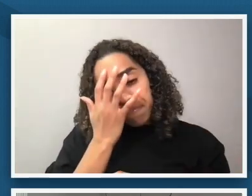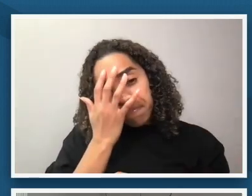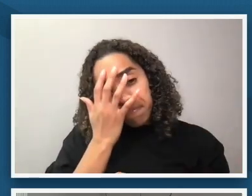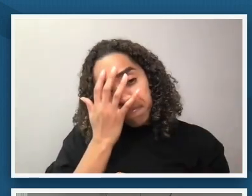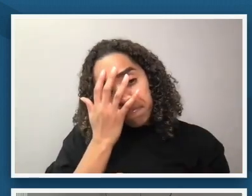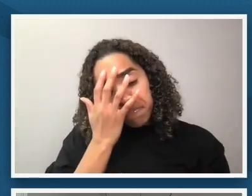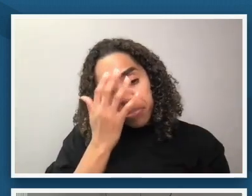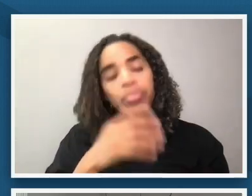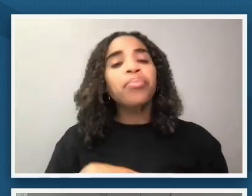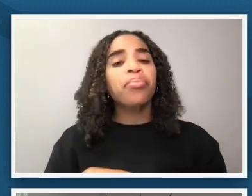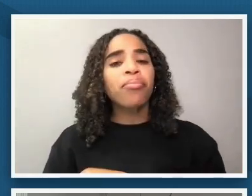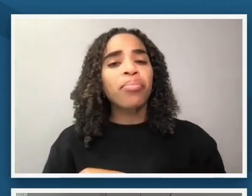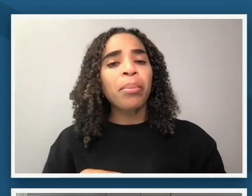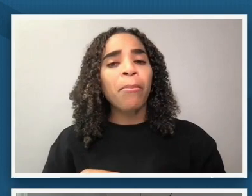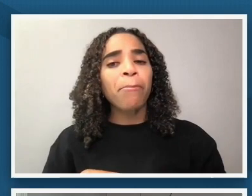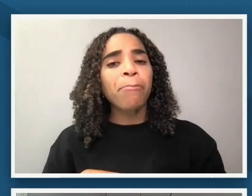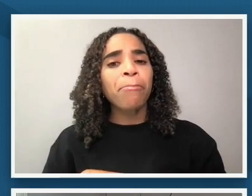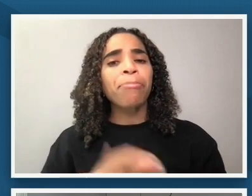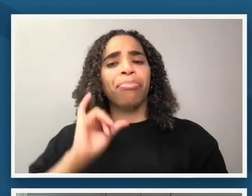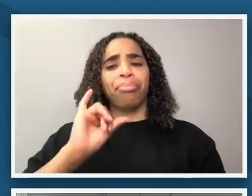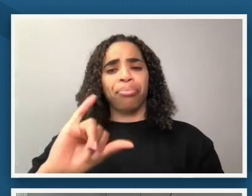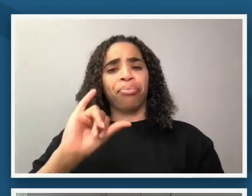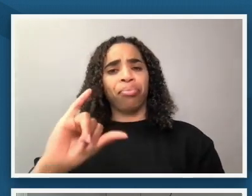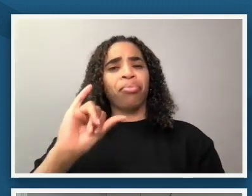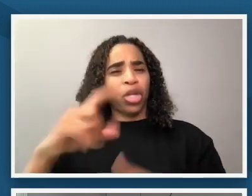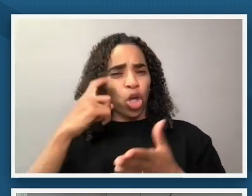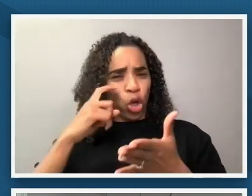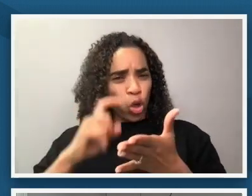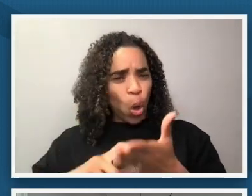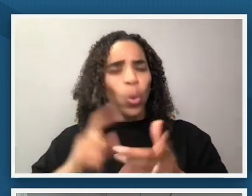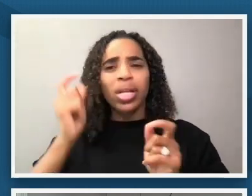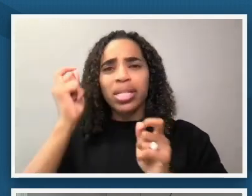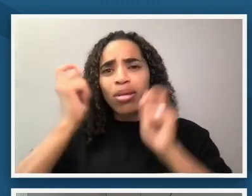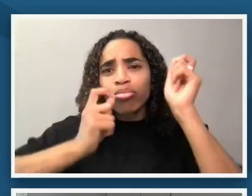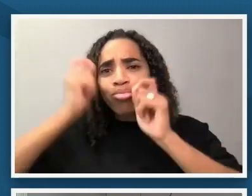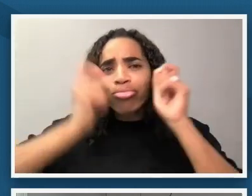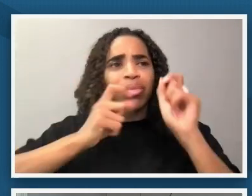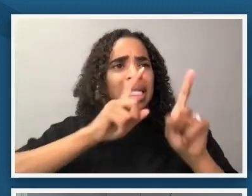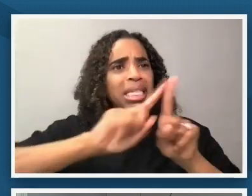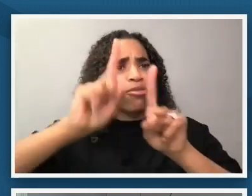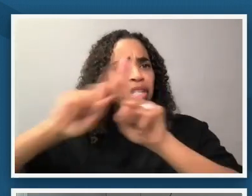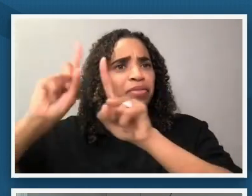and this distinct difference in facial